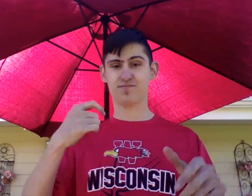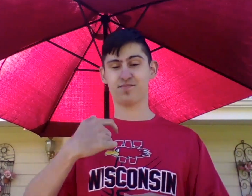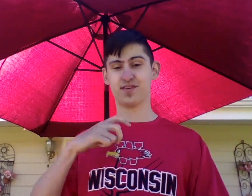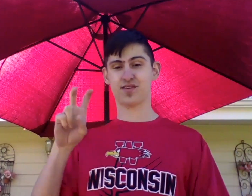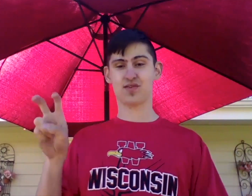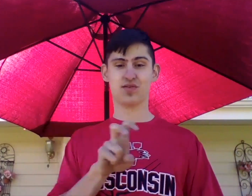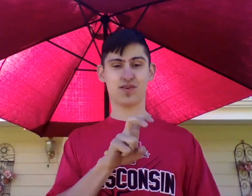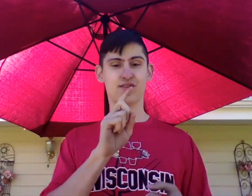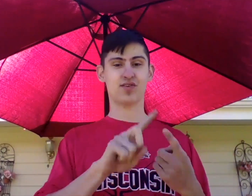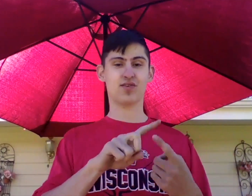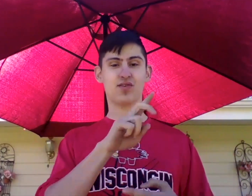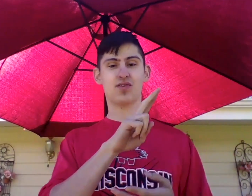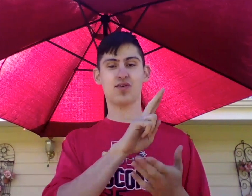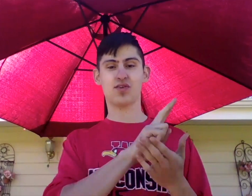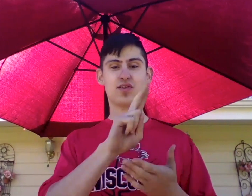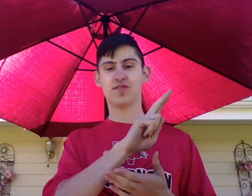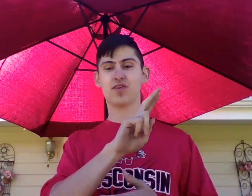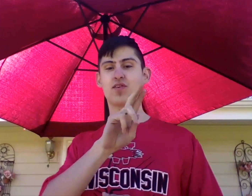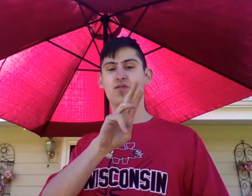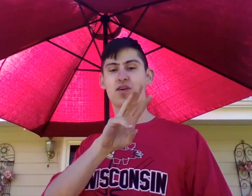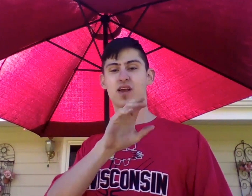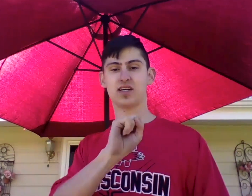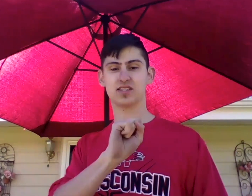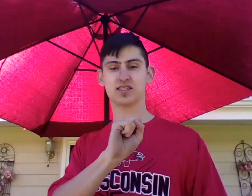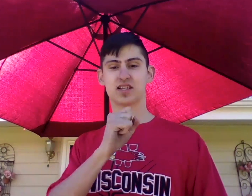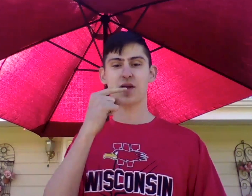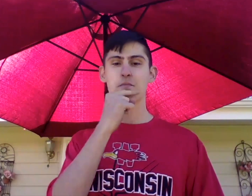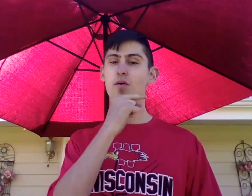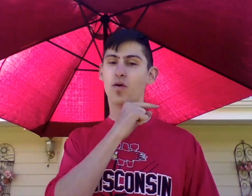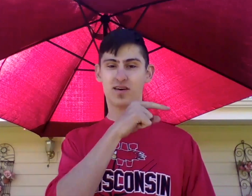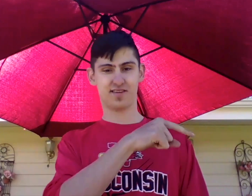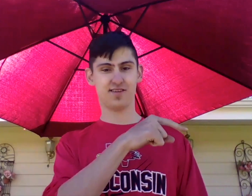Then I plan on transferring to the University of Wisconsin in Milwaukee.